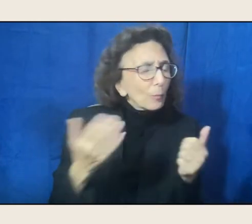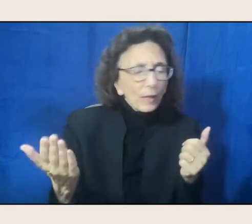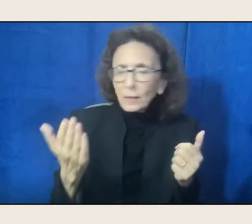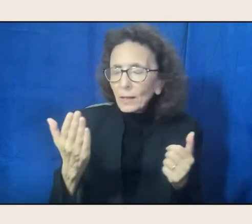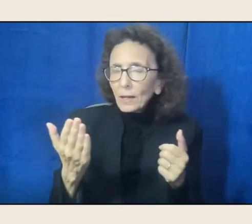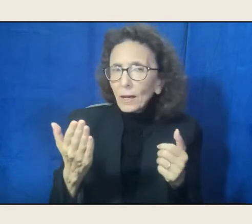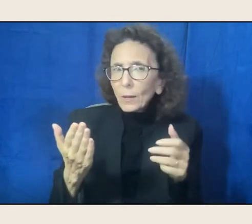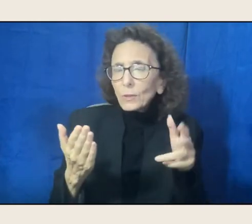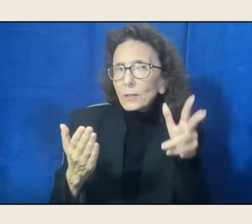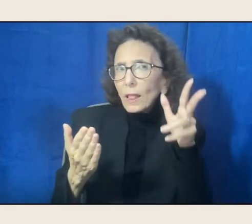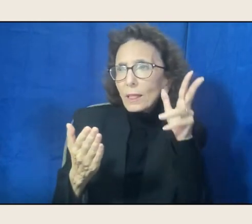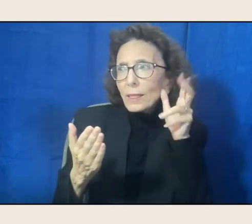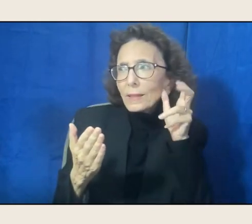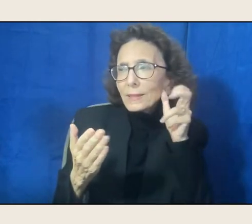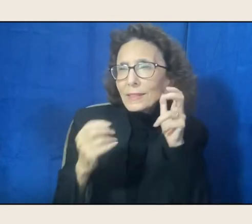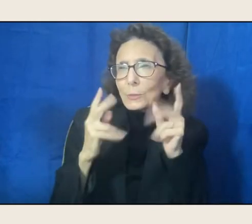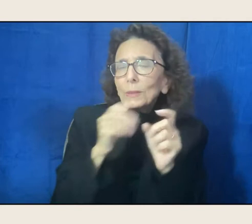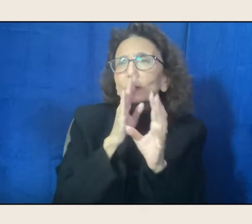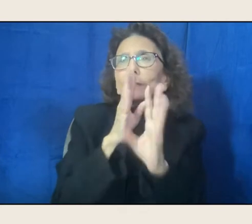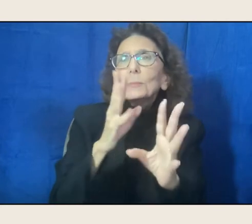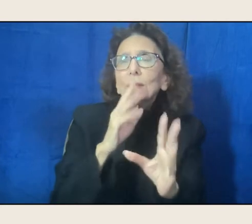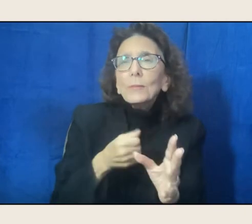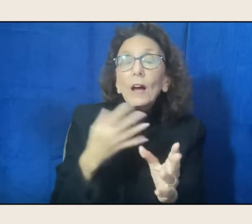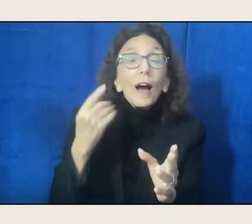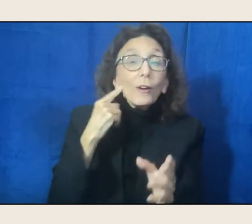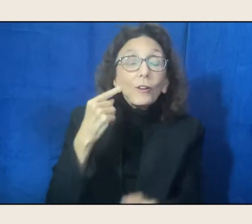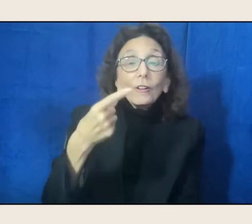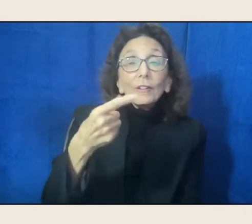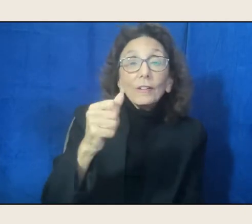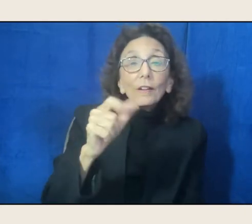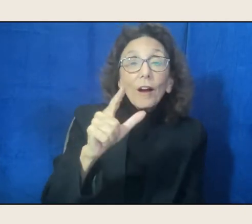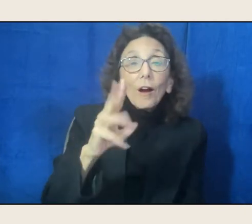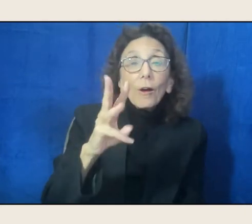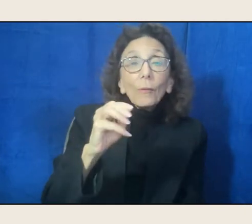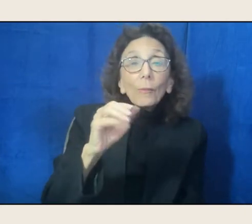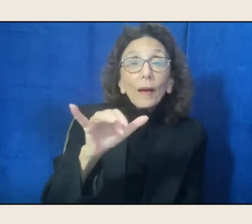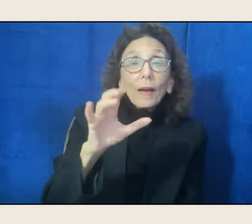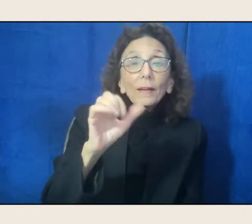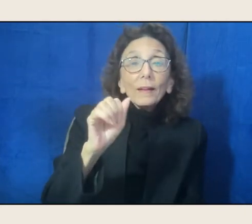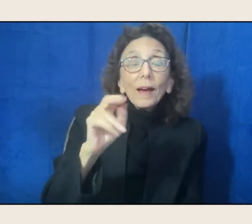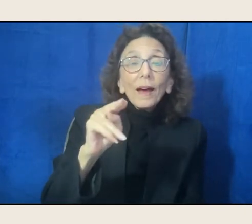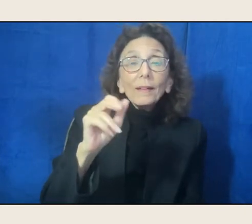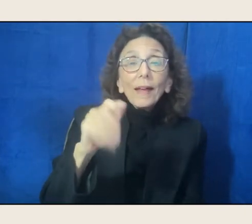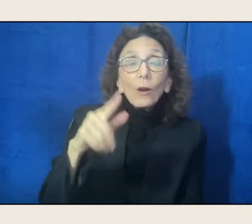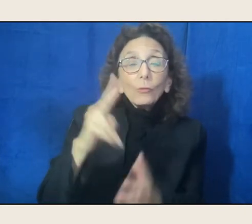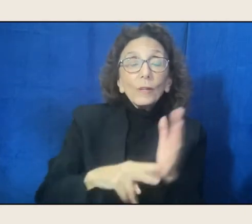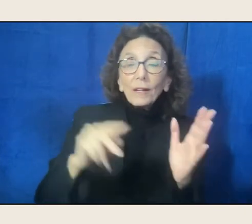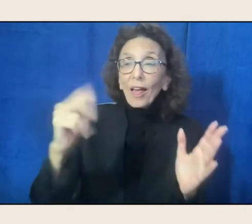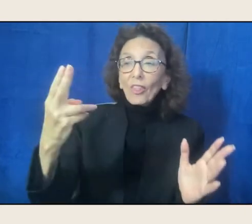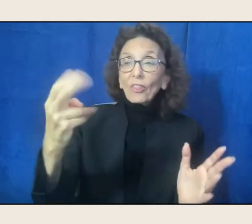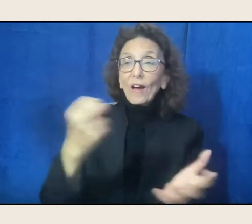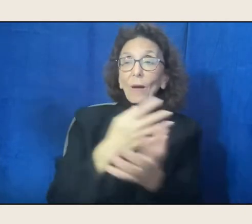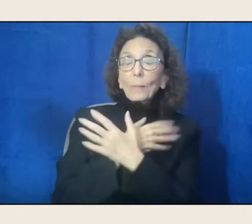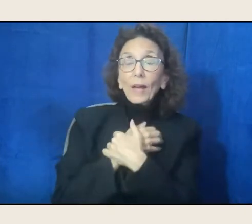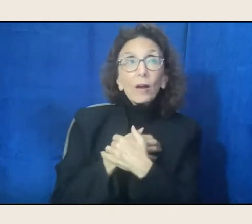going to, I heard Galway Kinnell read "The Bear", and that was-- - Oh wow. You can look at how the theme of my,